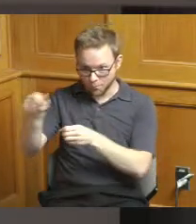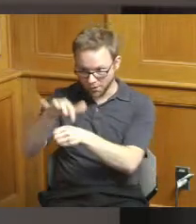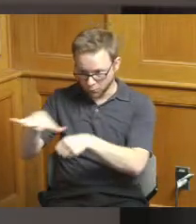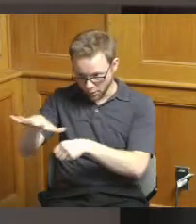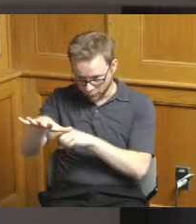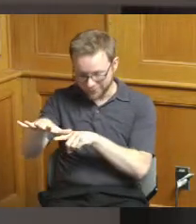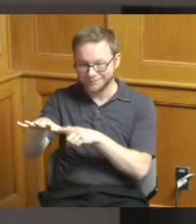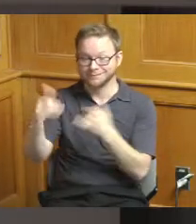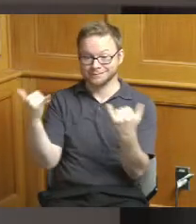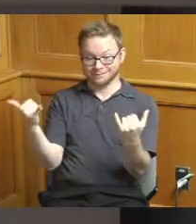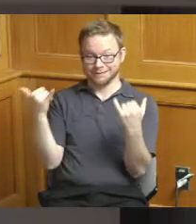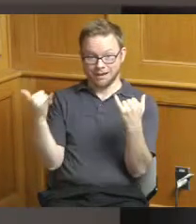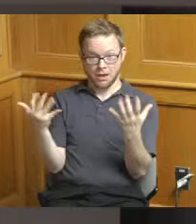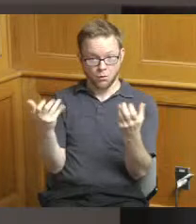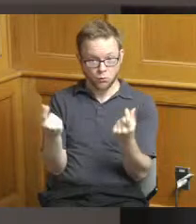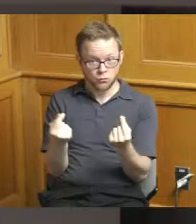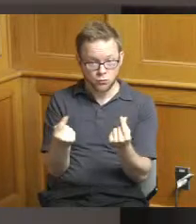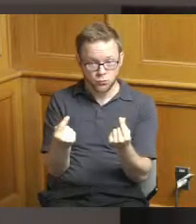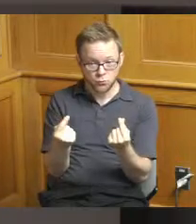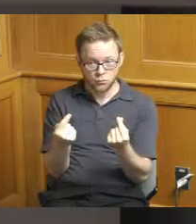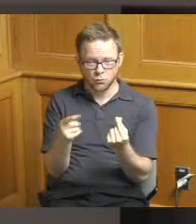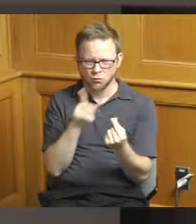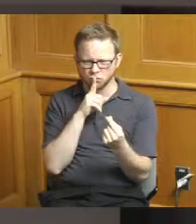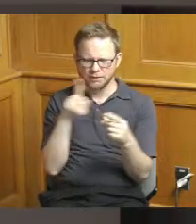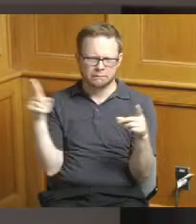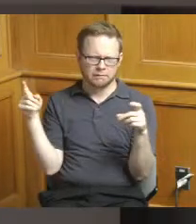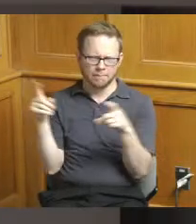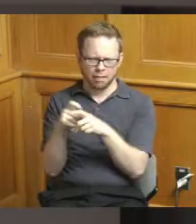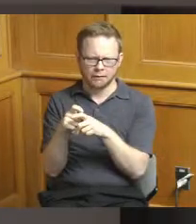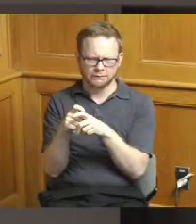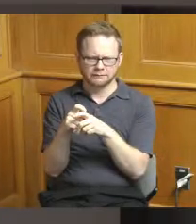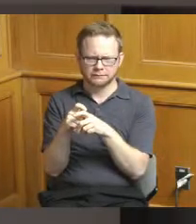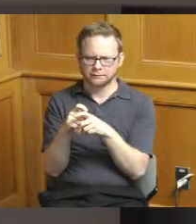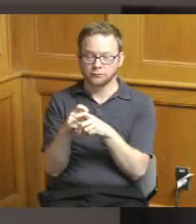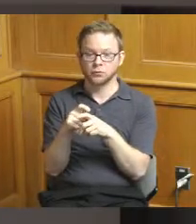is well it's kind of a complex site and that there's I mean there's a storefront here